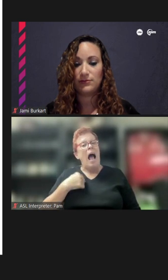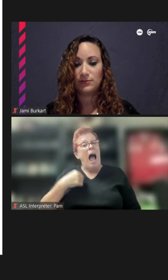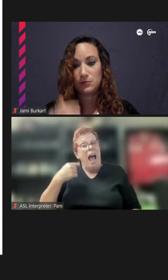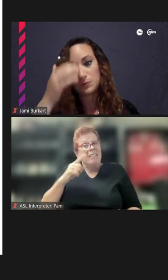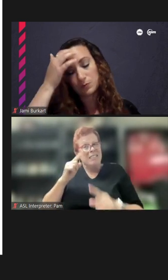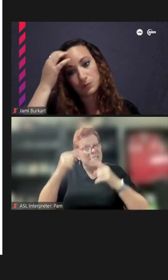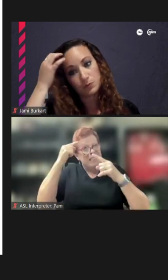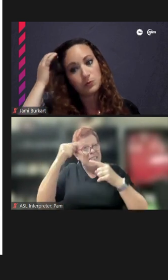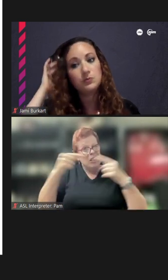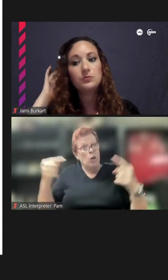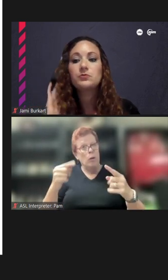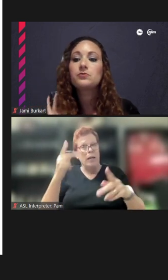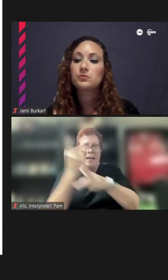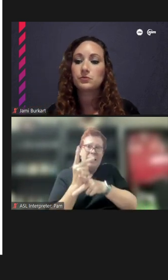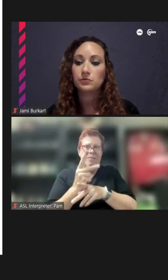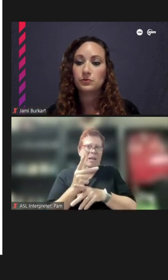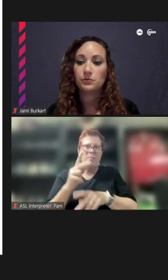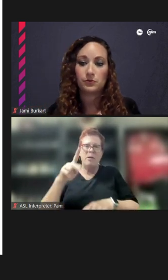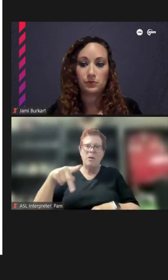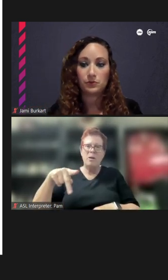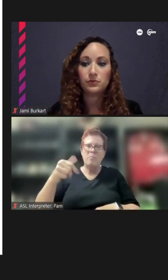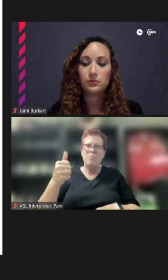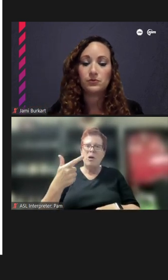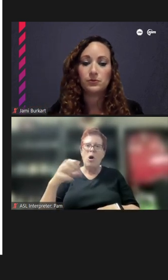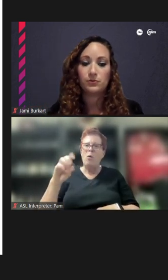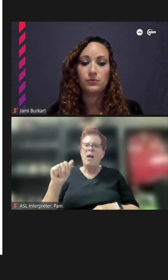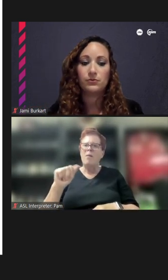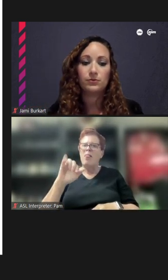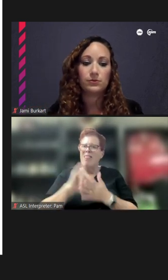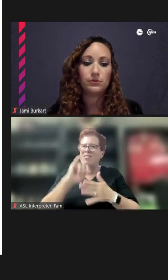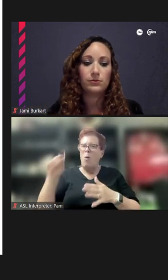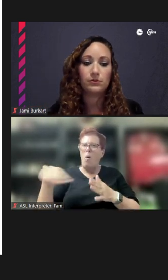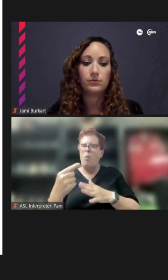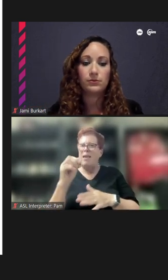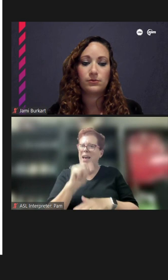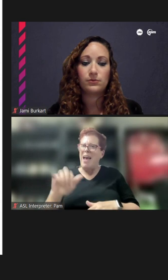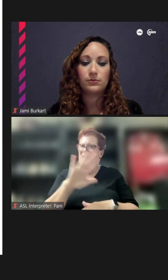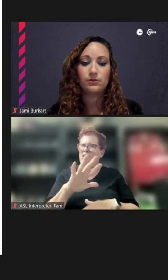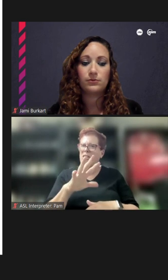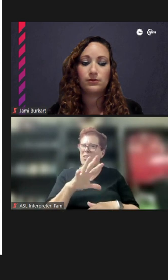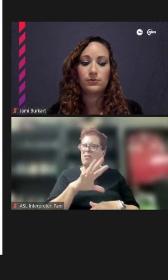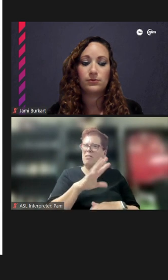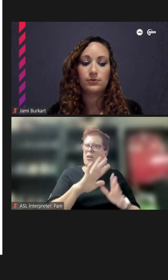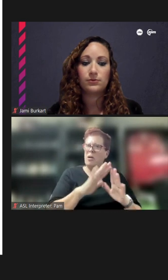sort of represents the Asian community, you know, you have the Jewish Community, you have the gay